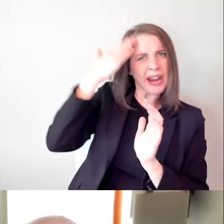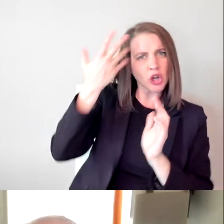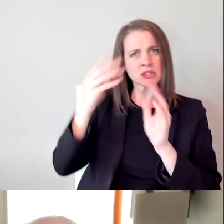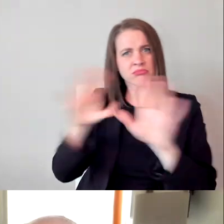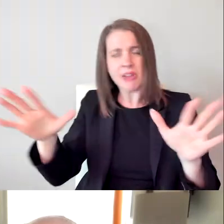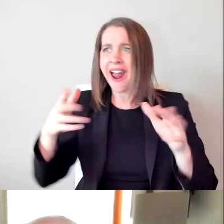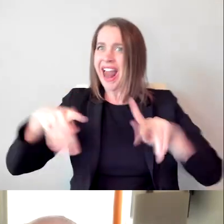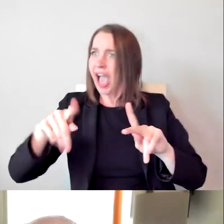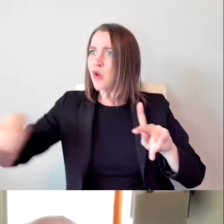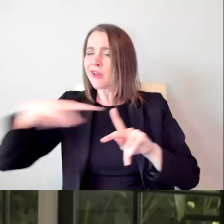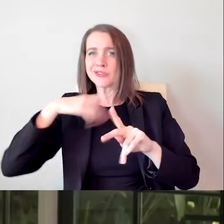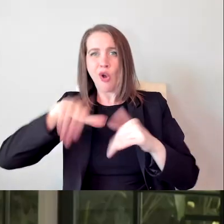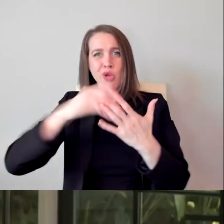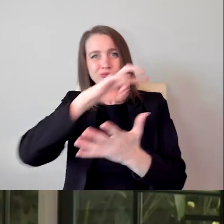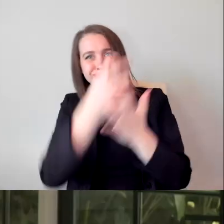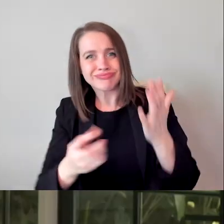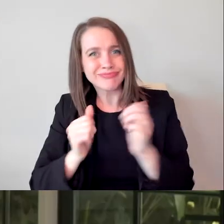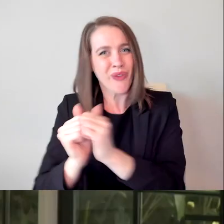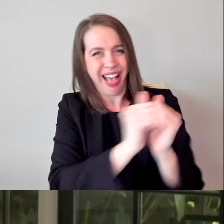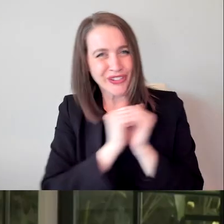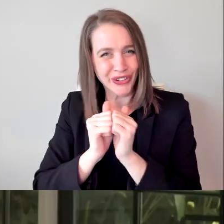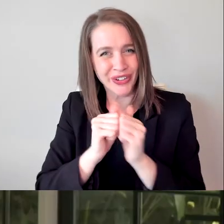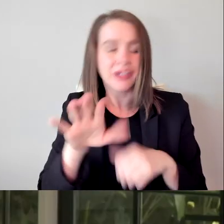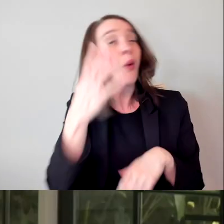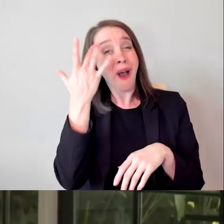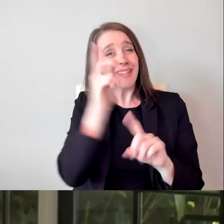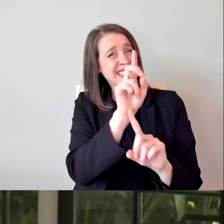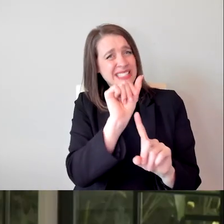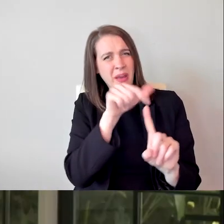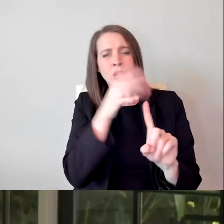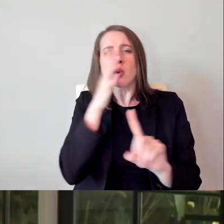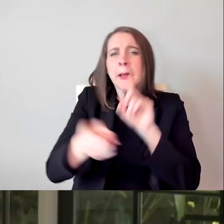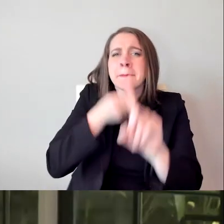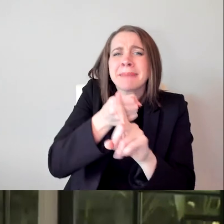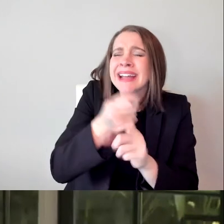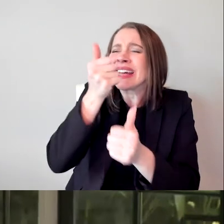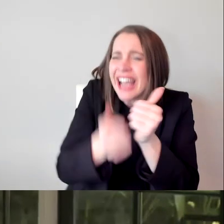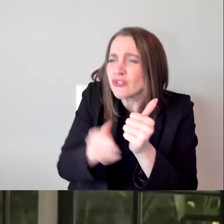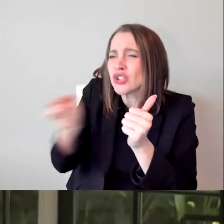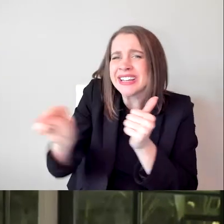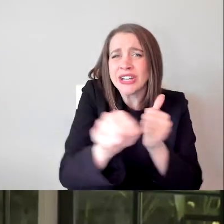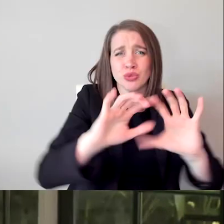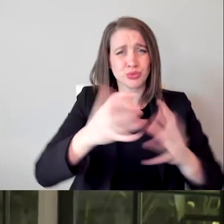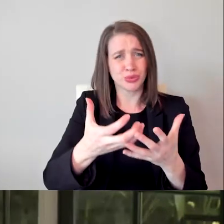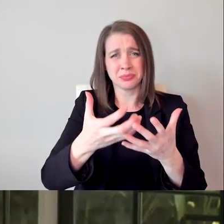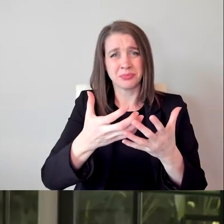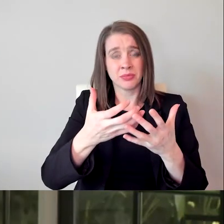because disability affects every group and anyone at any moment can become disabled.